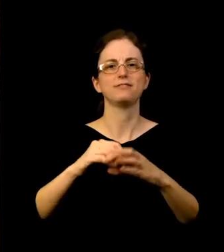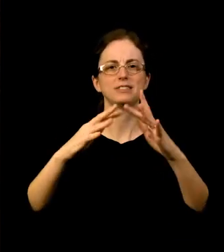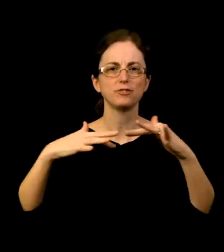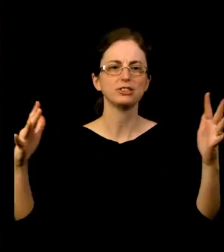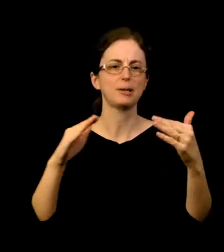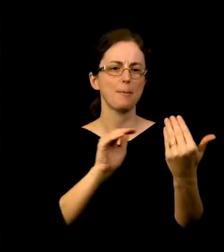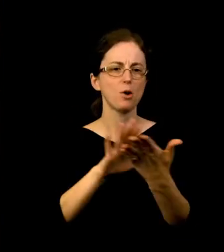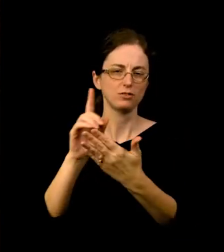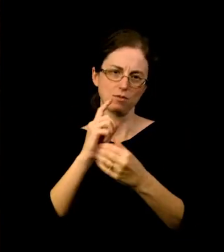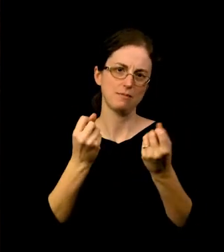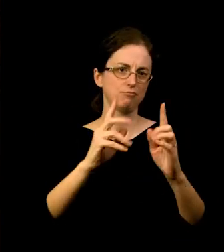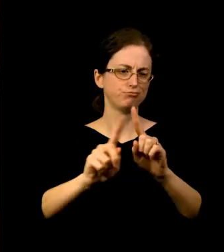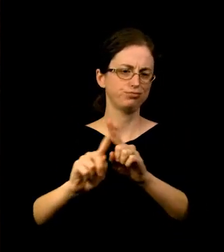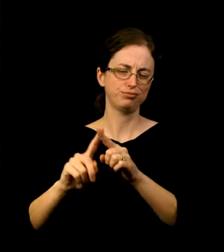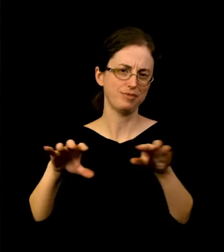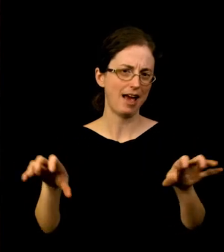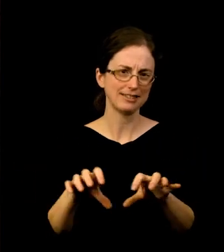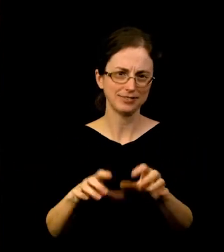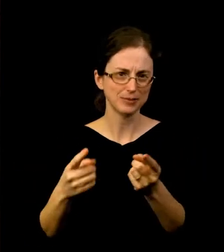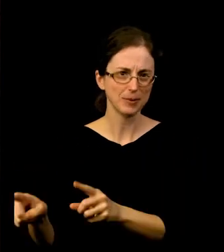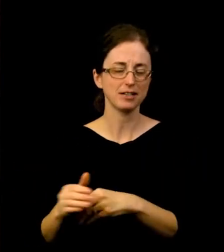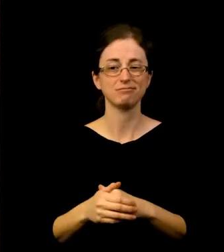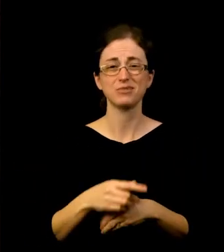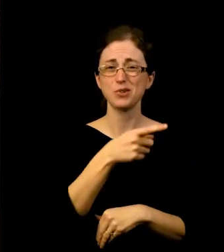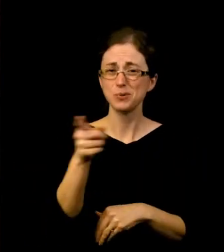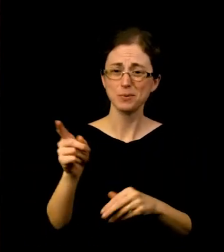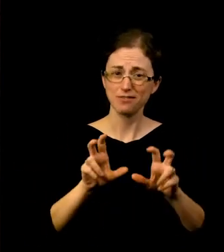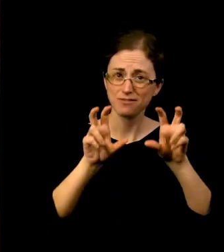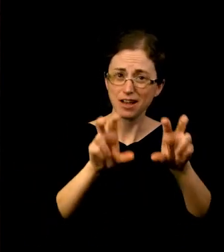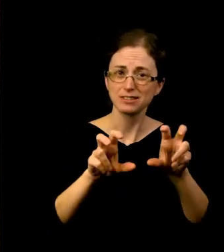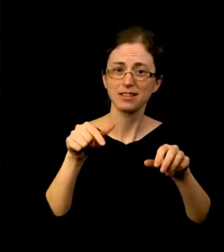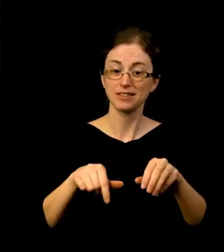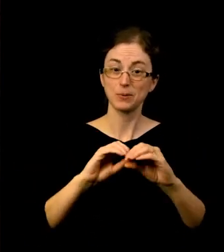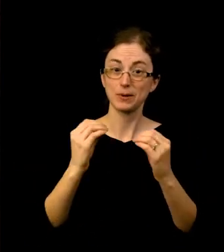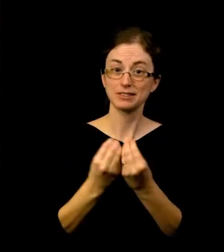Your investment in this organization is having a genuine impact on enhancing our region.